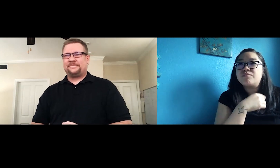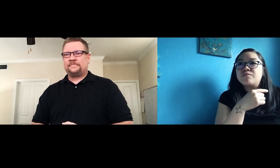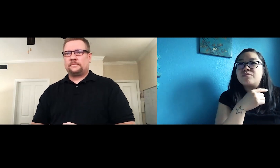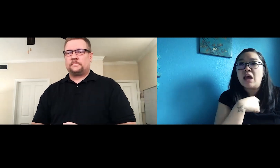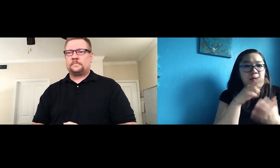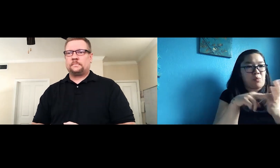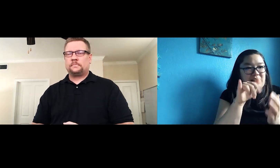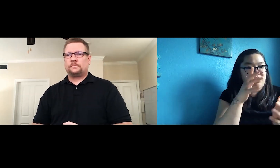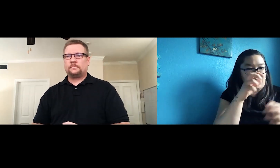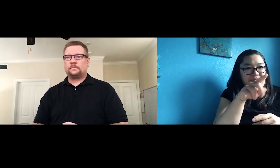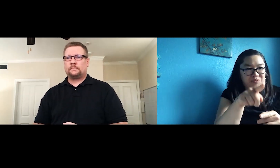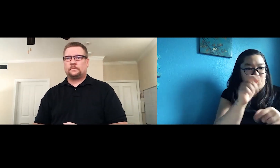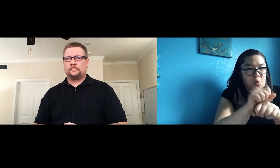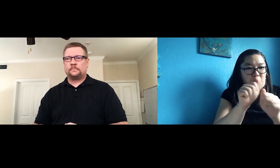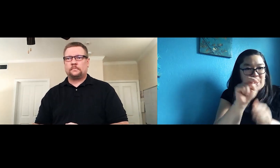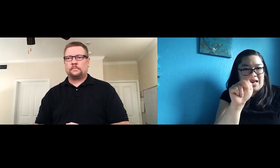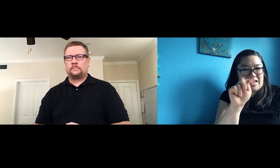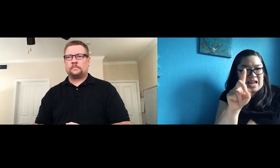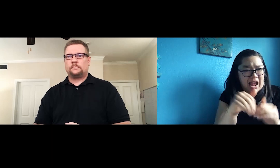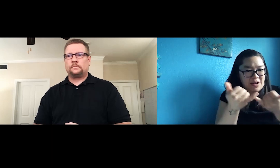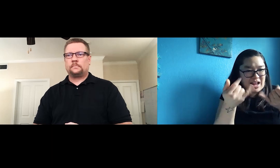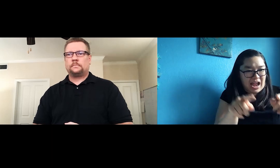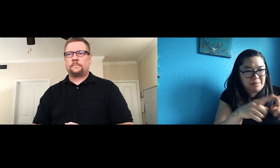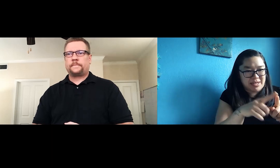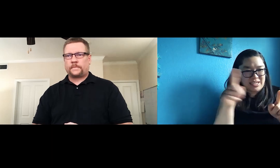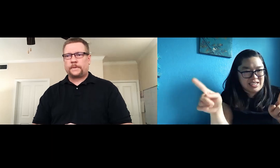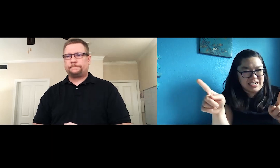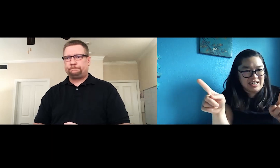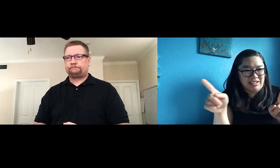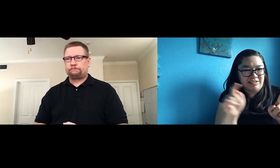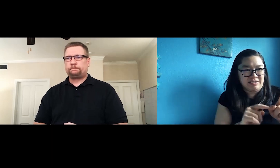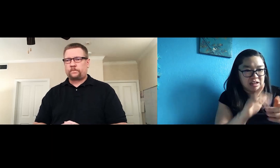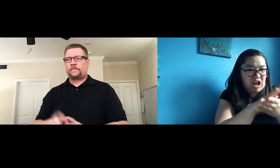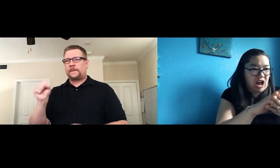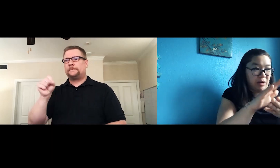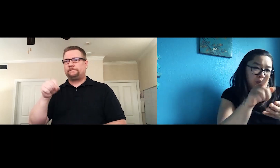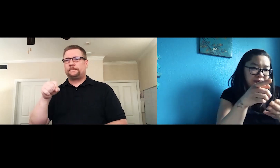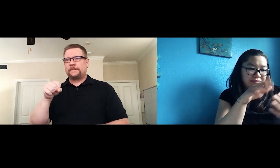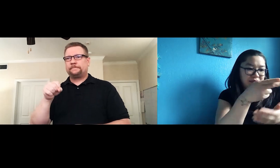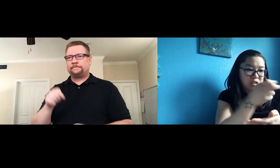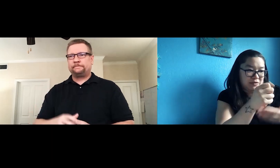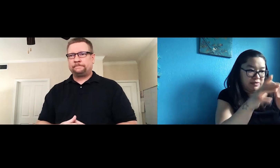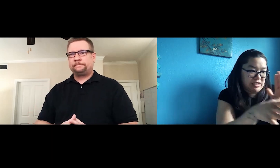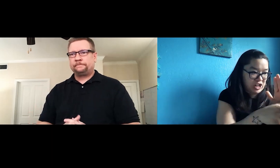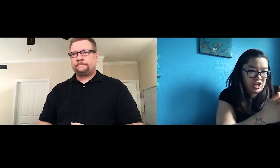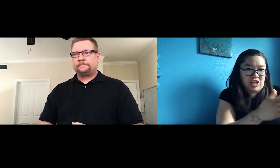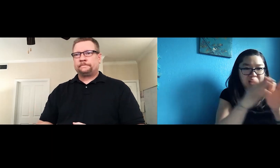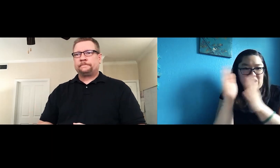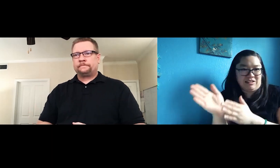I read that you worked with NTD. How does that happen? You went from college, no, Senior year of high school and then…?